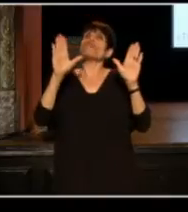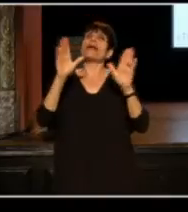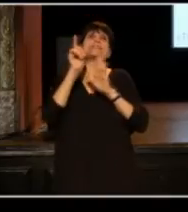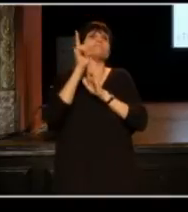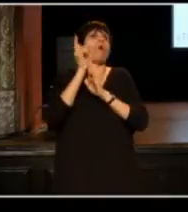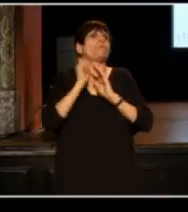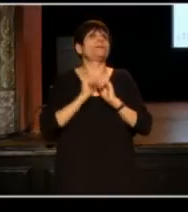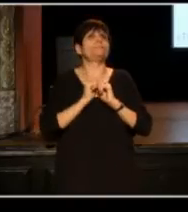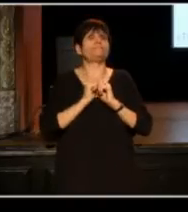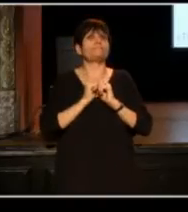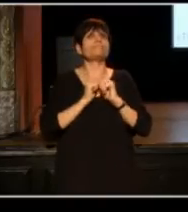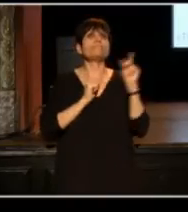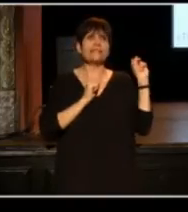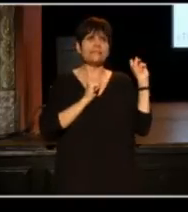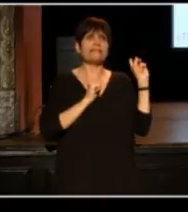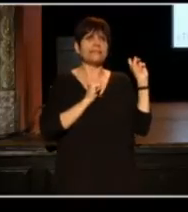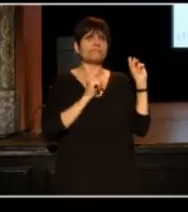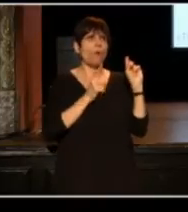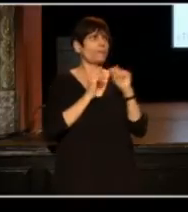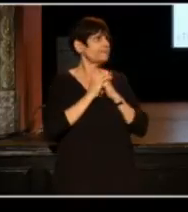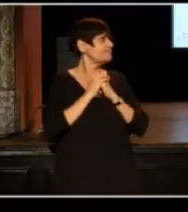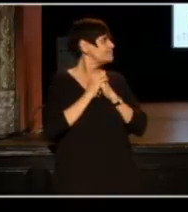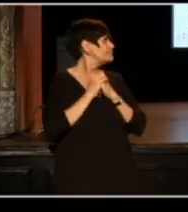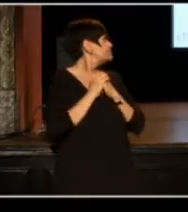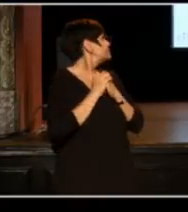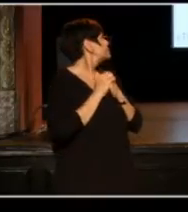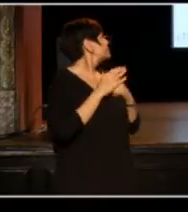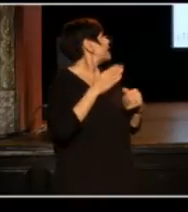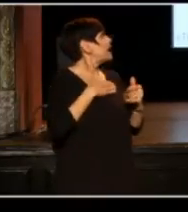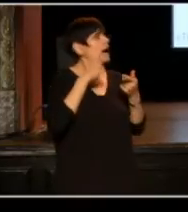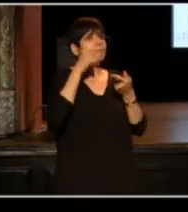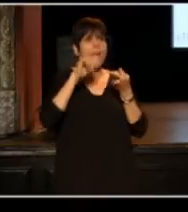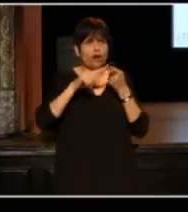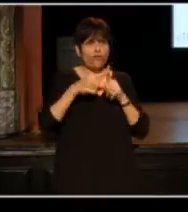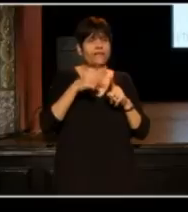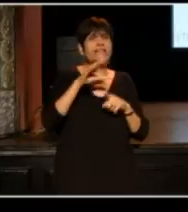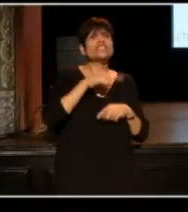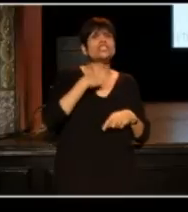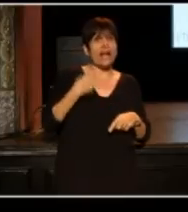is this: "My girlfriend is Chinese.